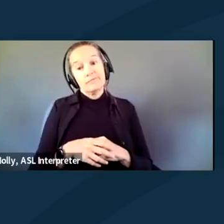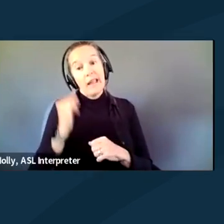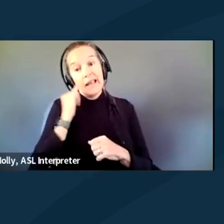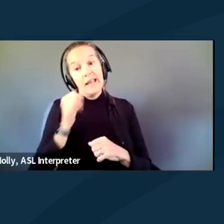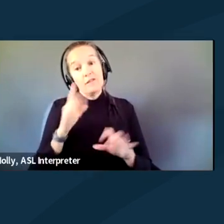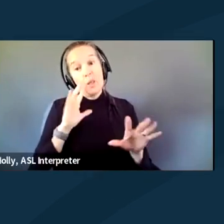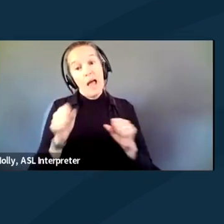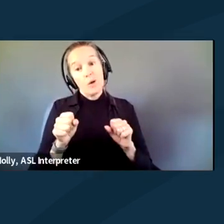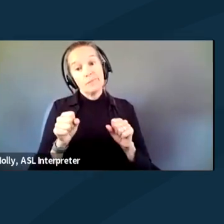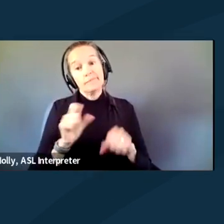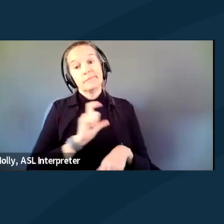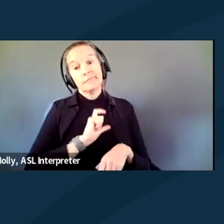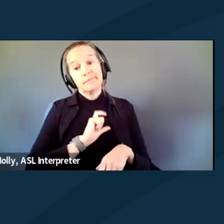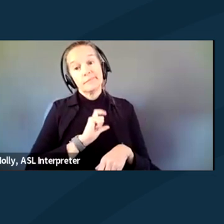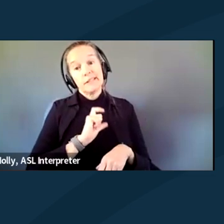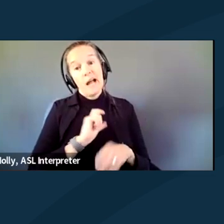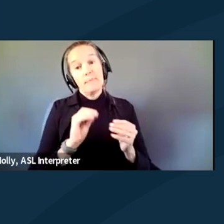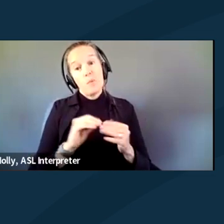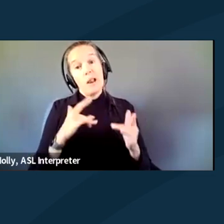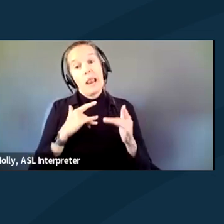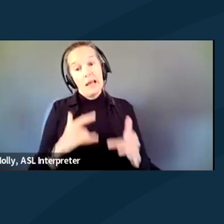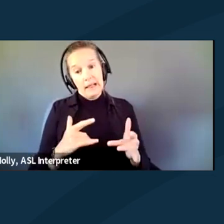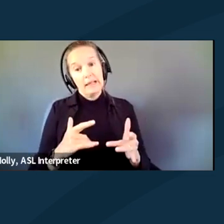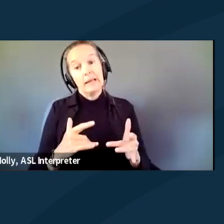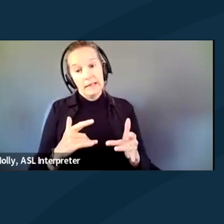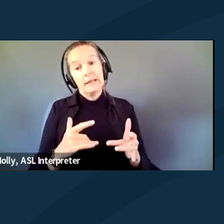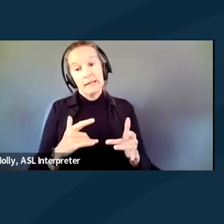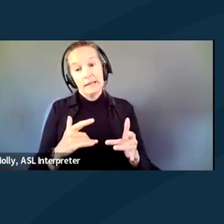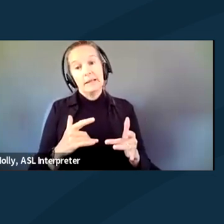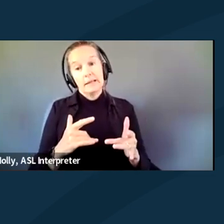the cops are well more likely to arrest you.